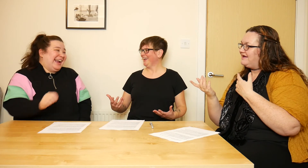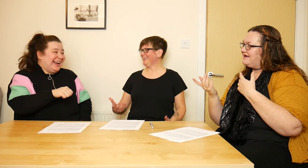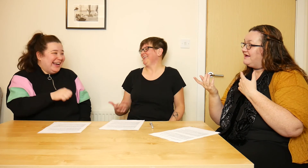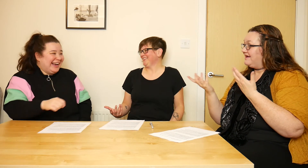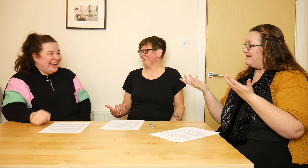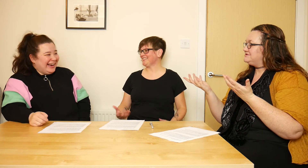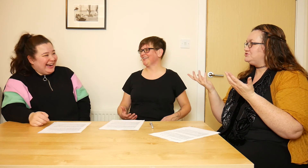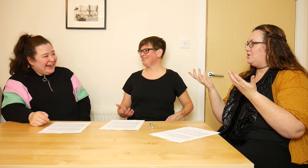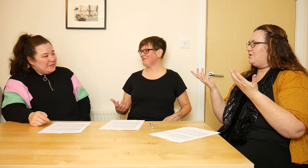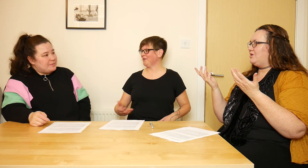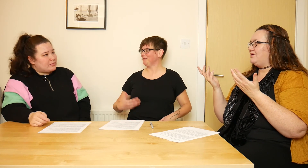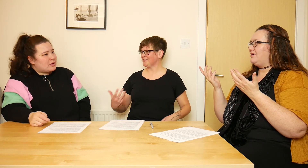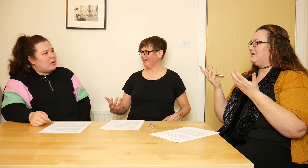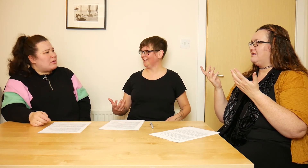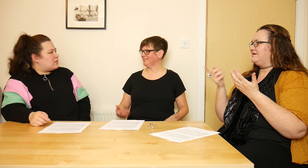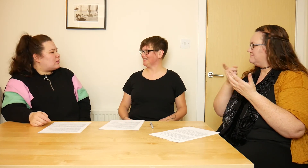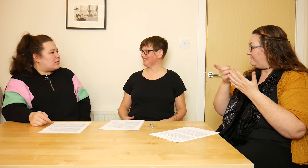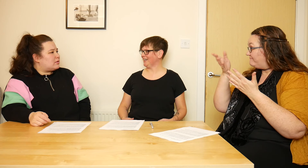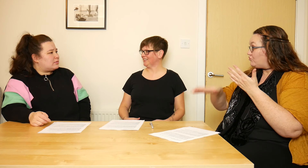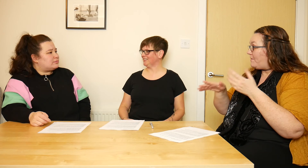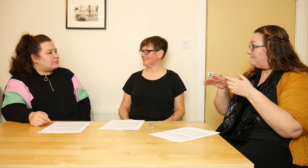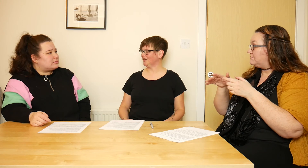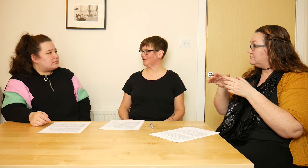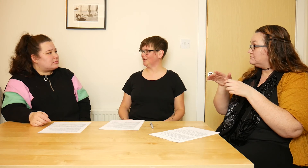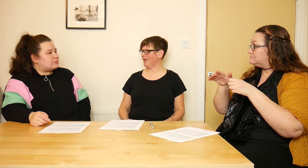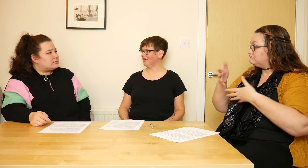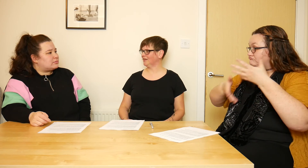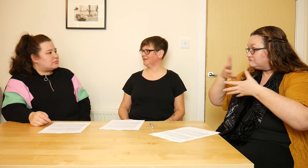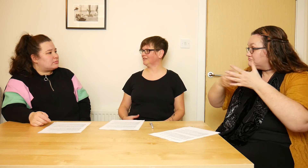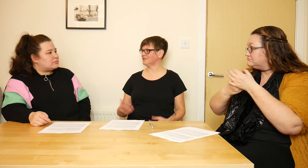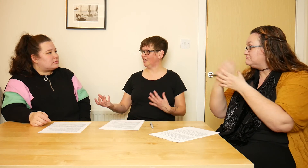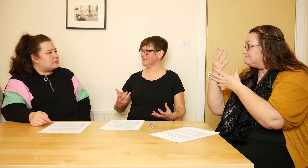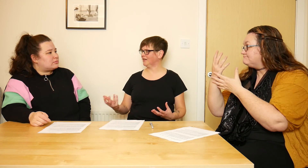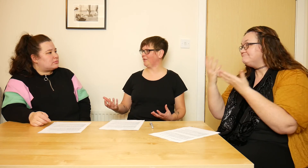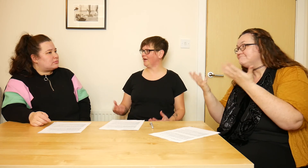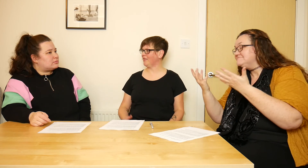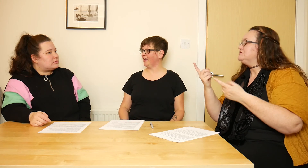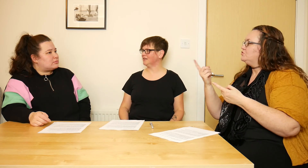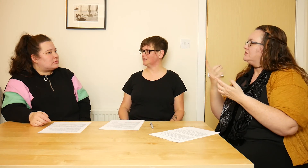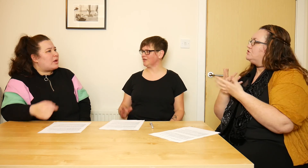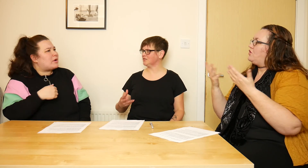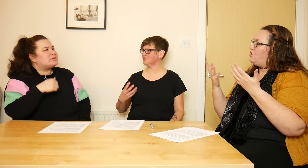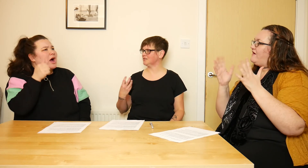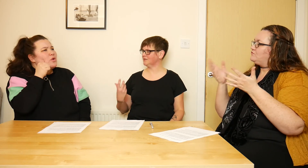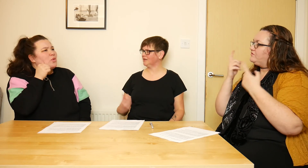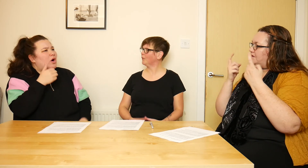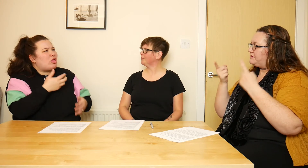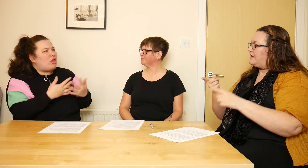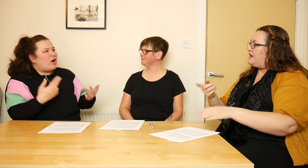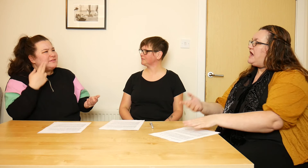It doesn't come from sign language, exactly. So there's a lot to think about in that, and especially to just...